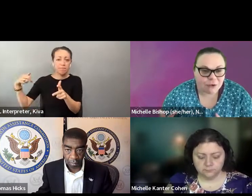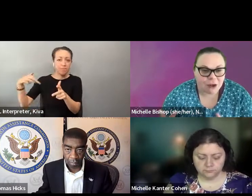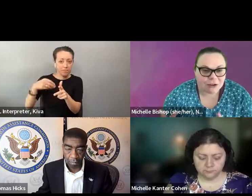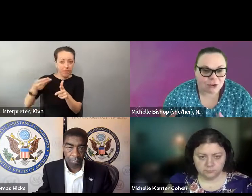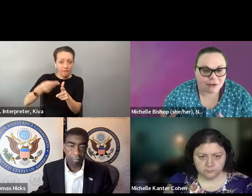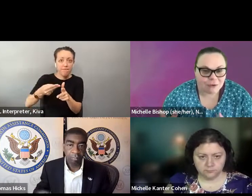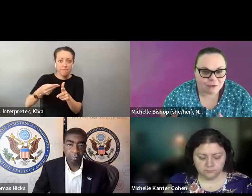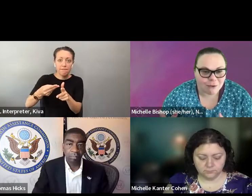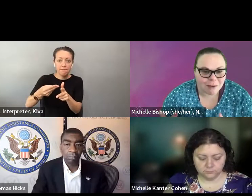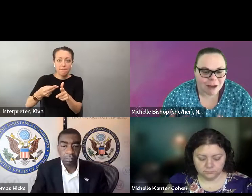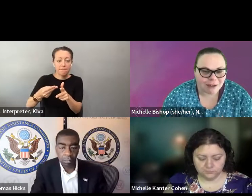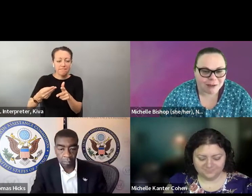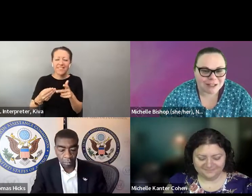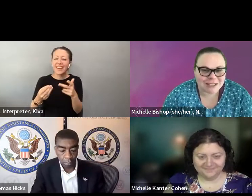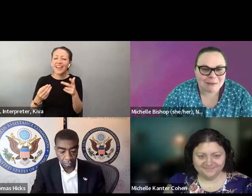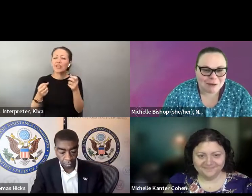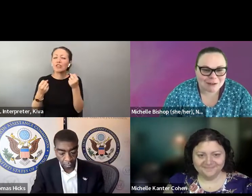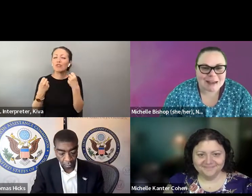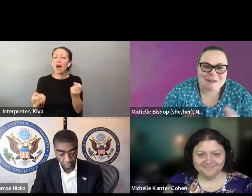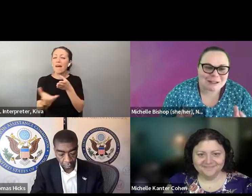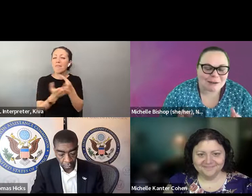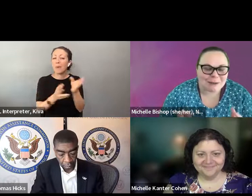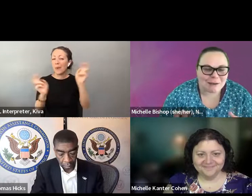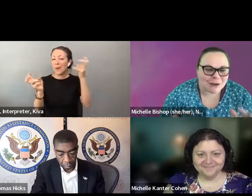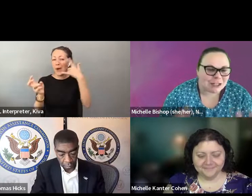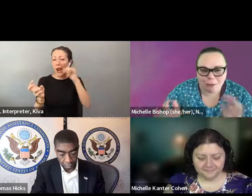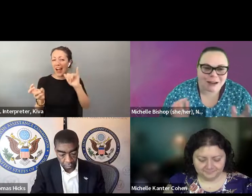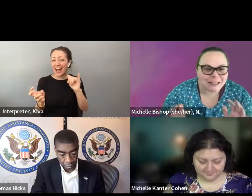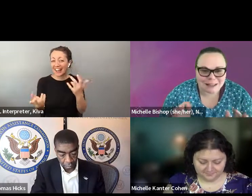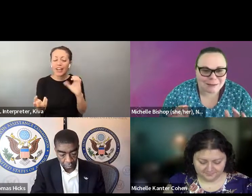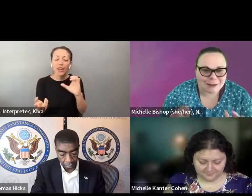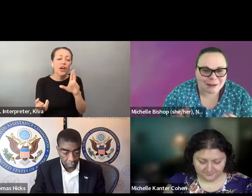Some States offer curbside voting, where, if you can get to your polling place, but you can't get in because it's not accessible to you, or for whatever reason they'll bring the ballot to you on the curb some have even you know kind of turn that even to a the ballot to you on the curb. Some have turned that into a